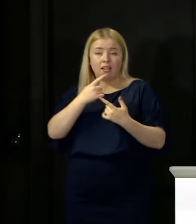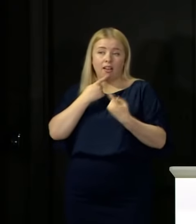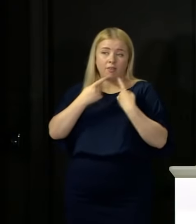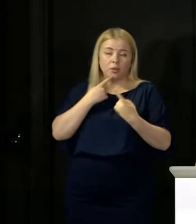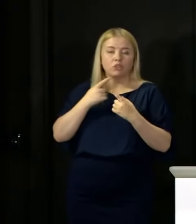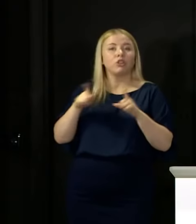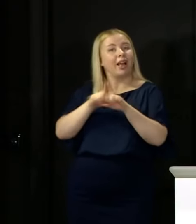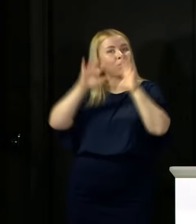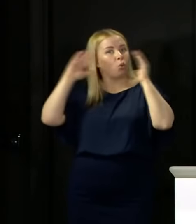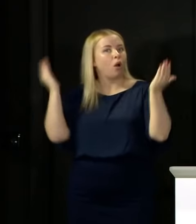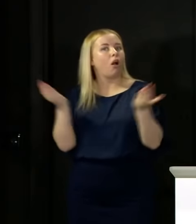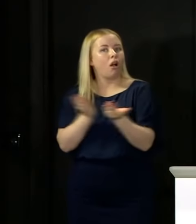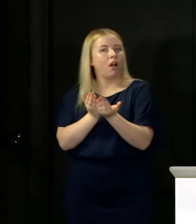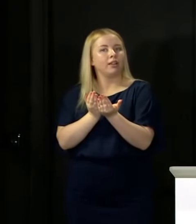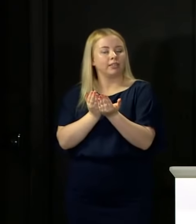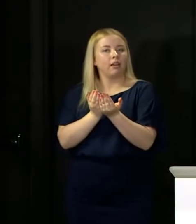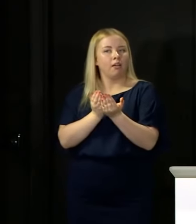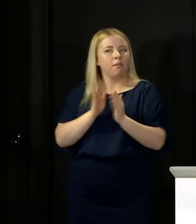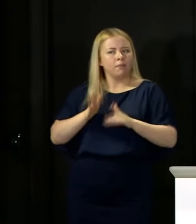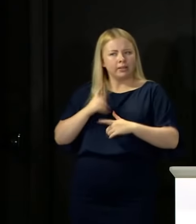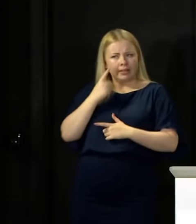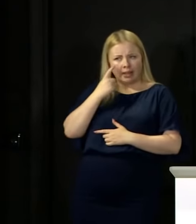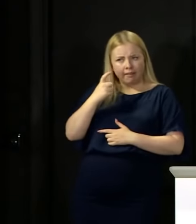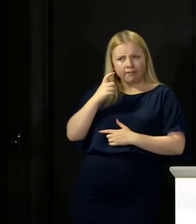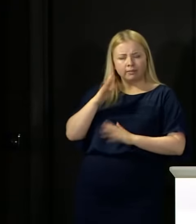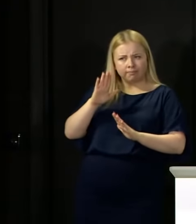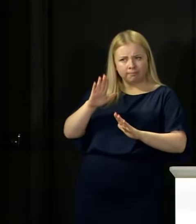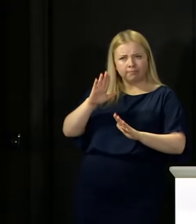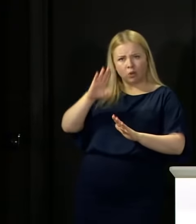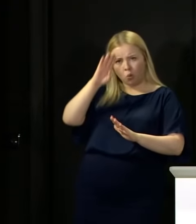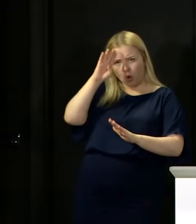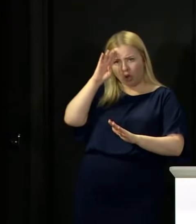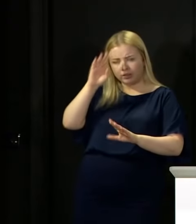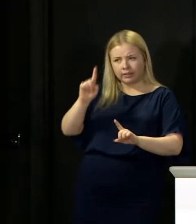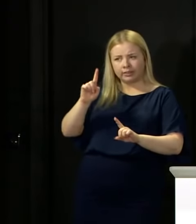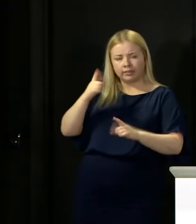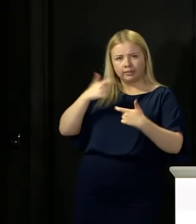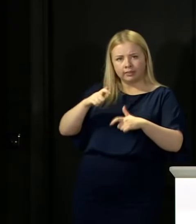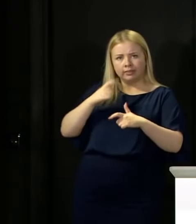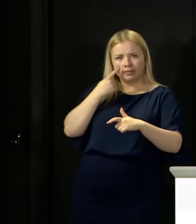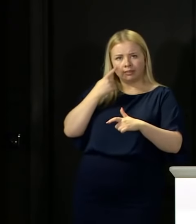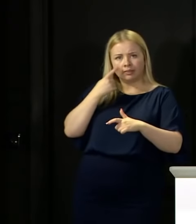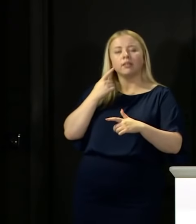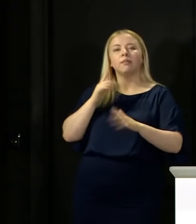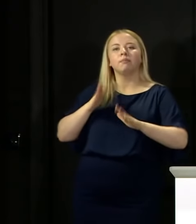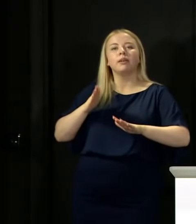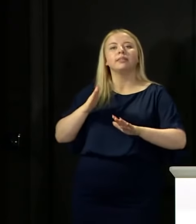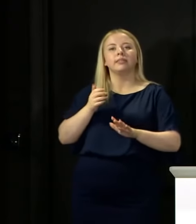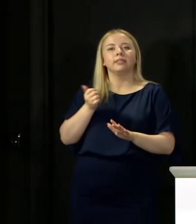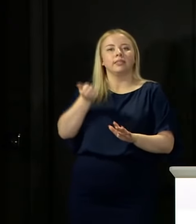not hearing these warnings, then we are not paying attention and that is my main message.